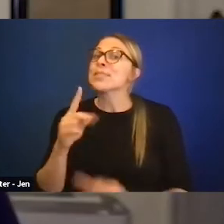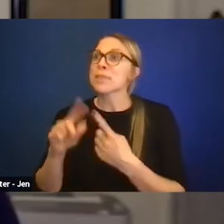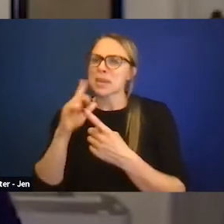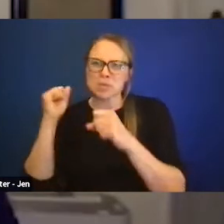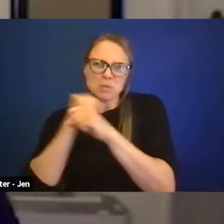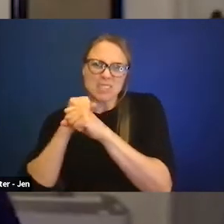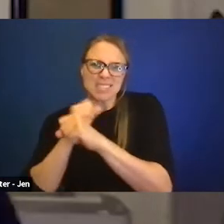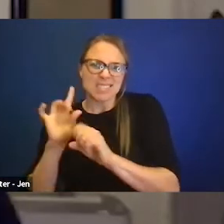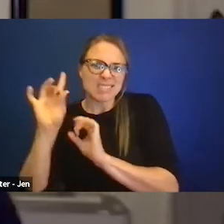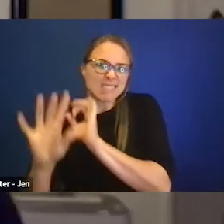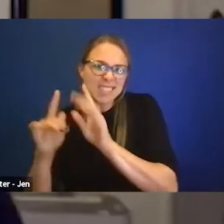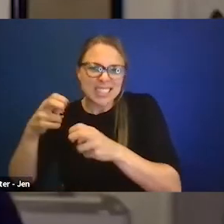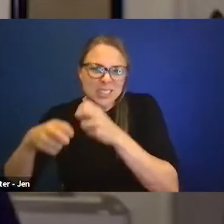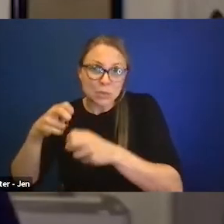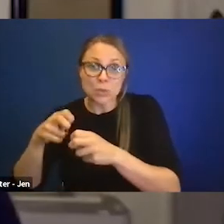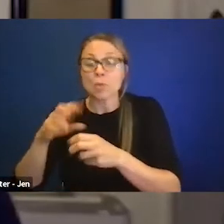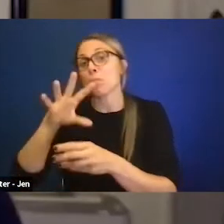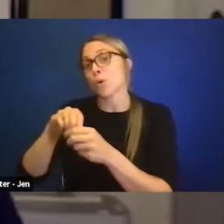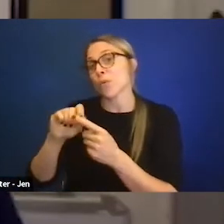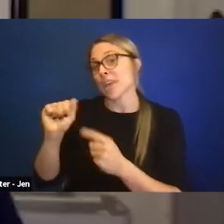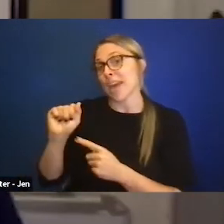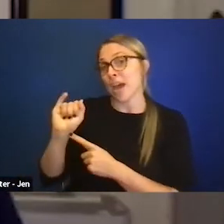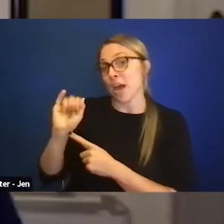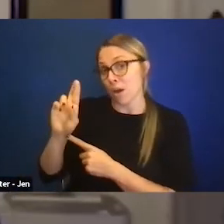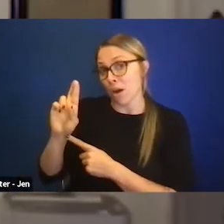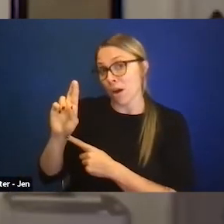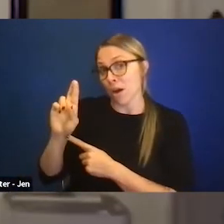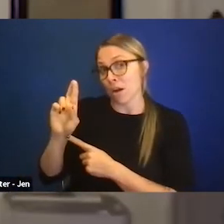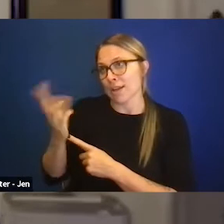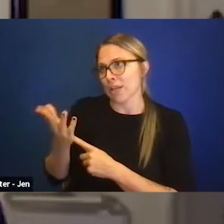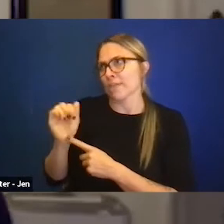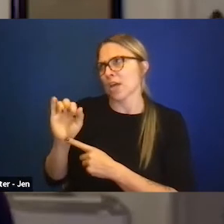both within AIR if AIR is doing work in this area,